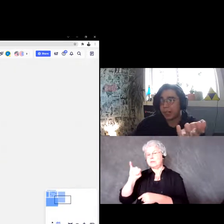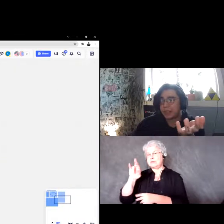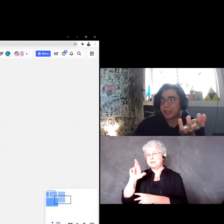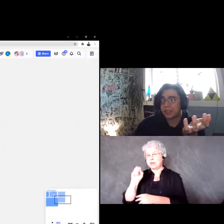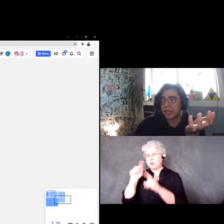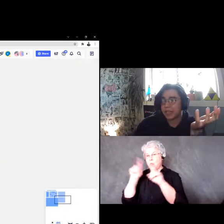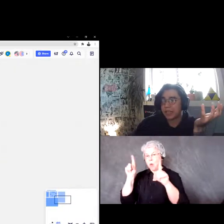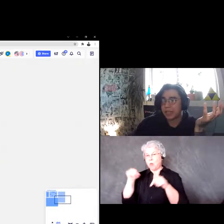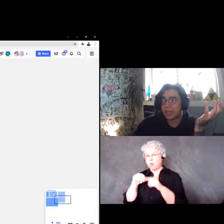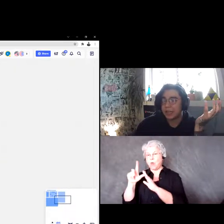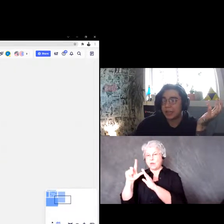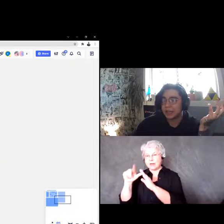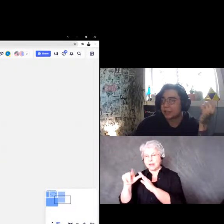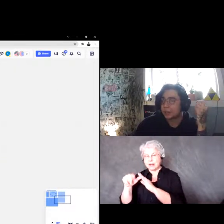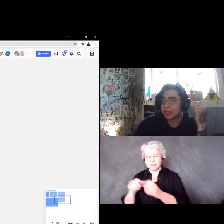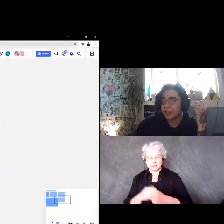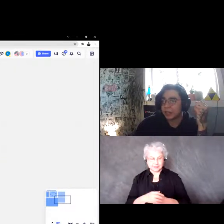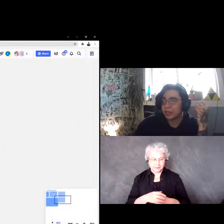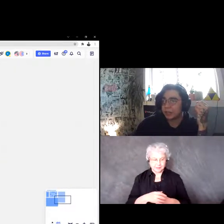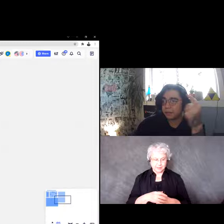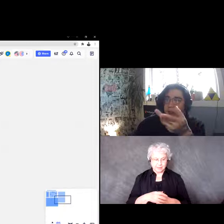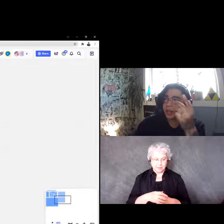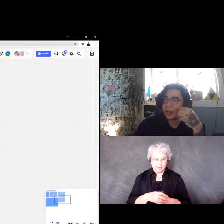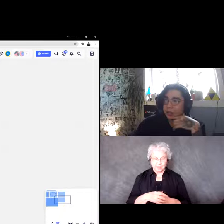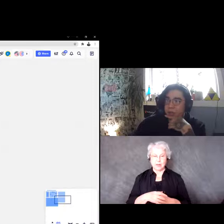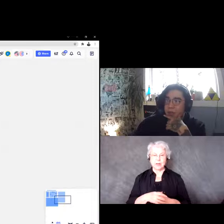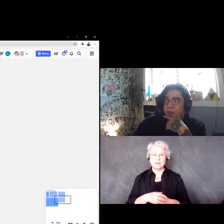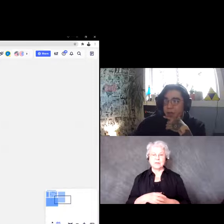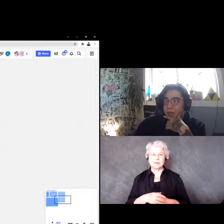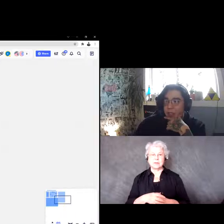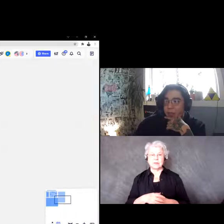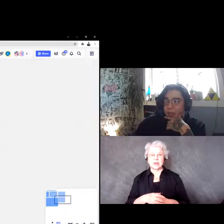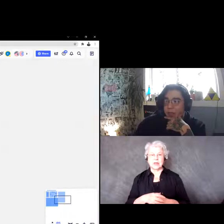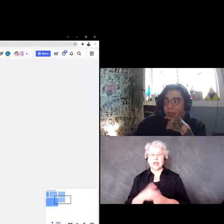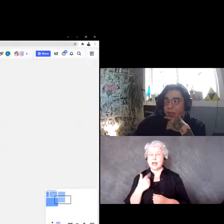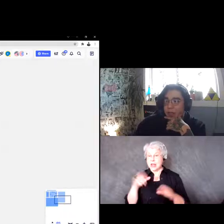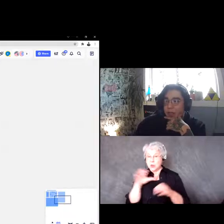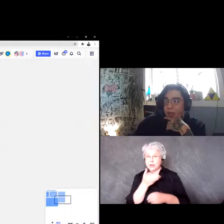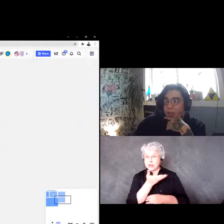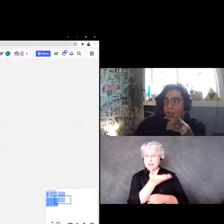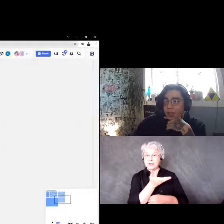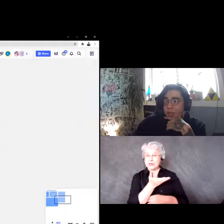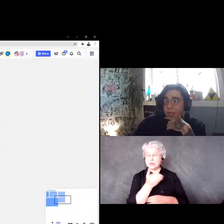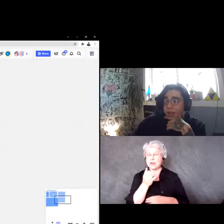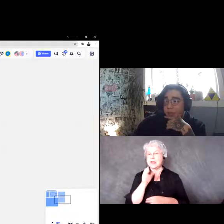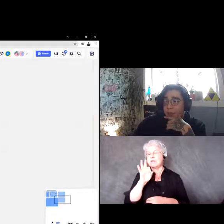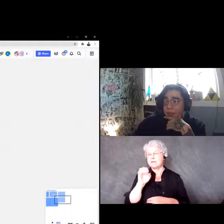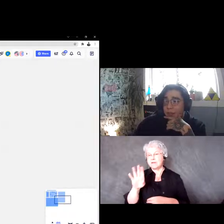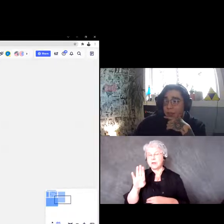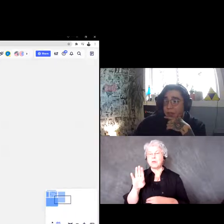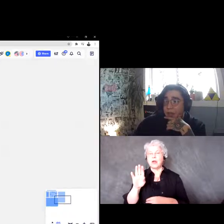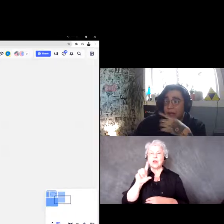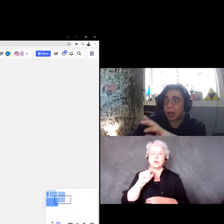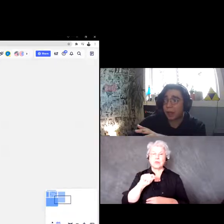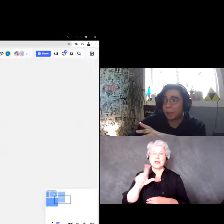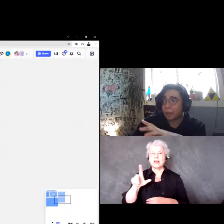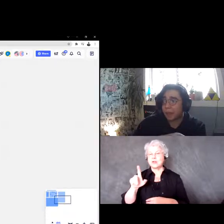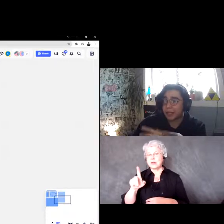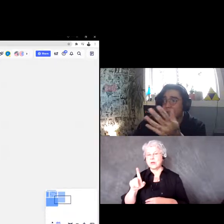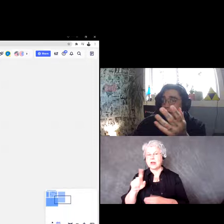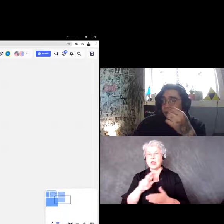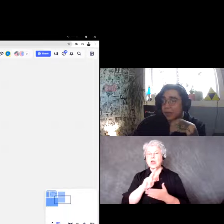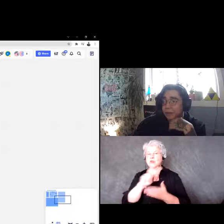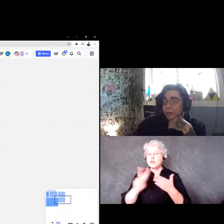This is a session we did February 9, 2021, so it's two and half hour session and it's all I've done.